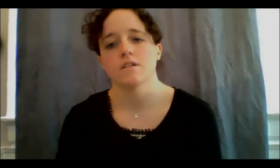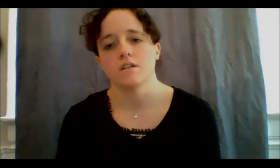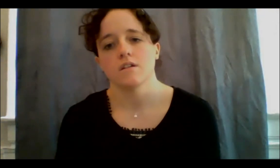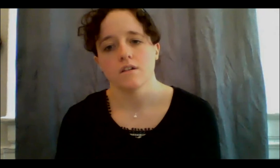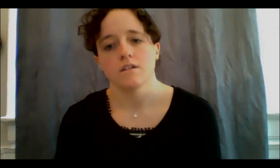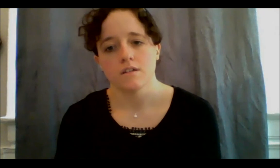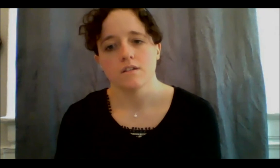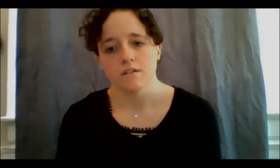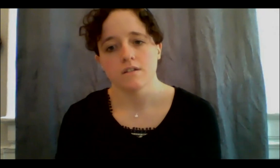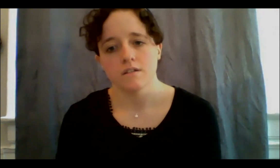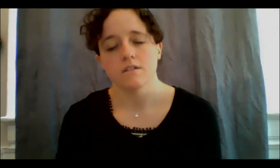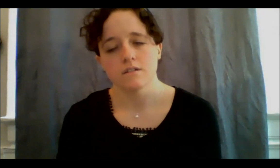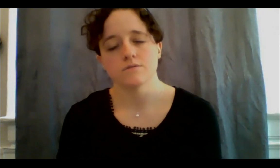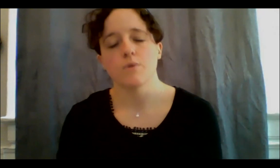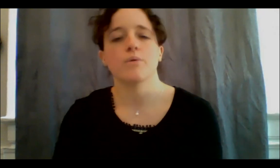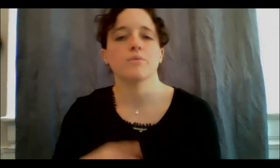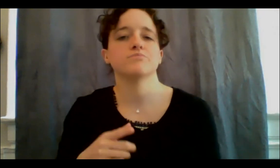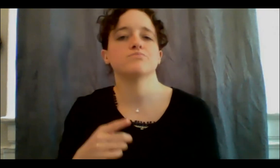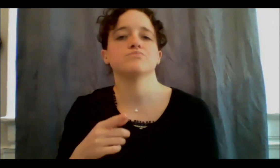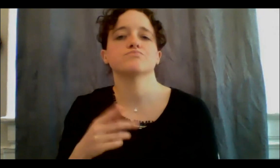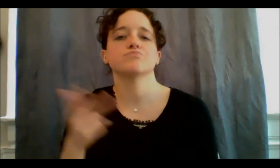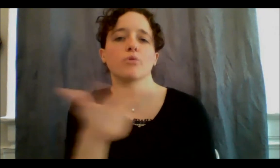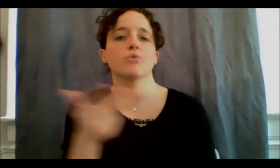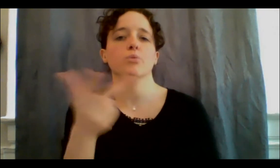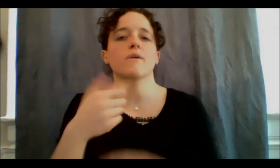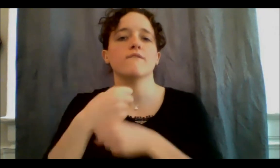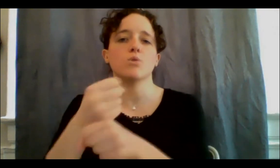in this conversation for, not only for me, but everybody else that is